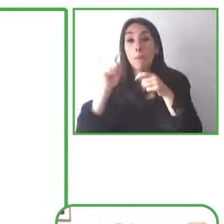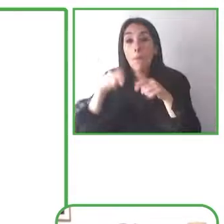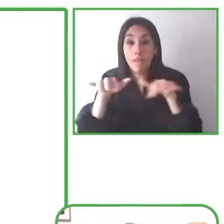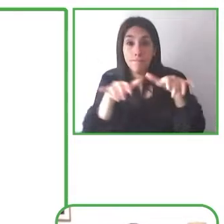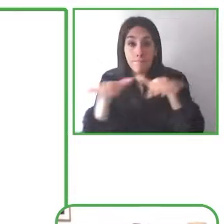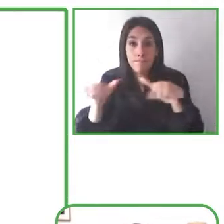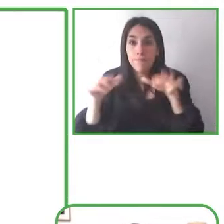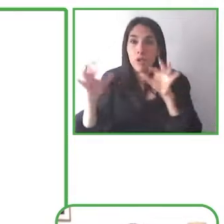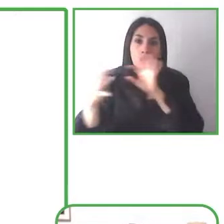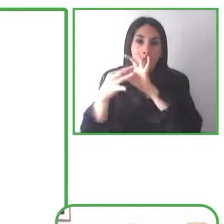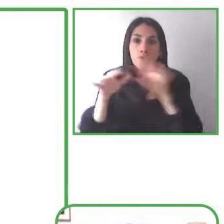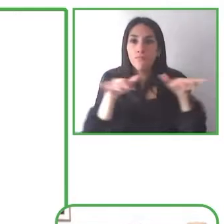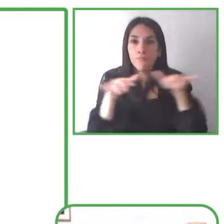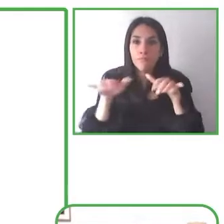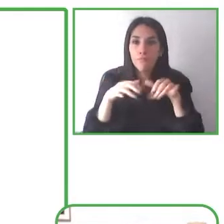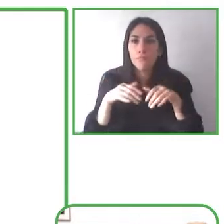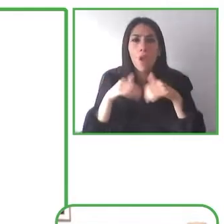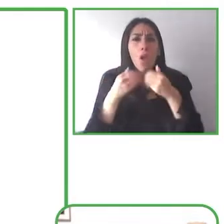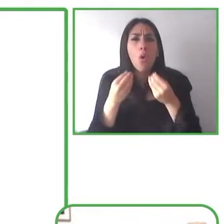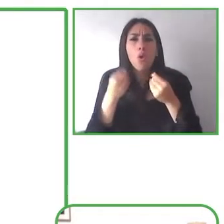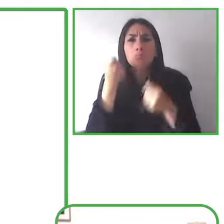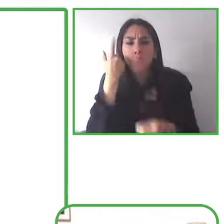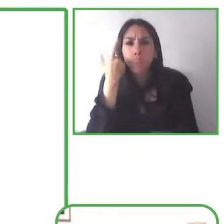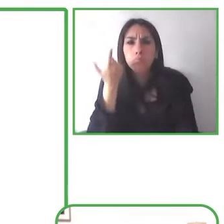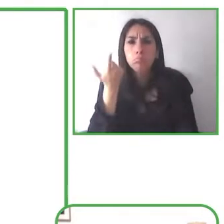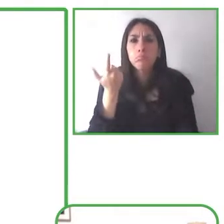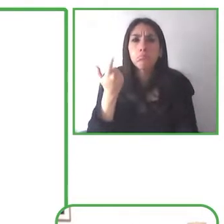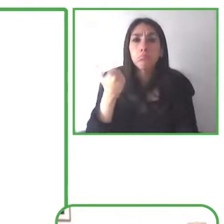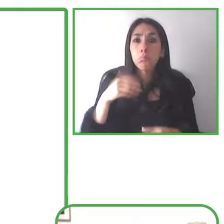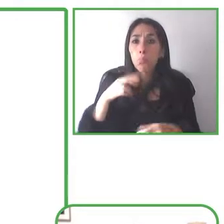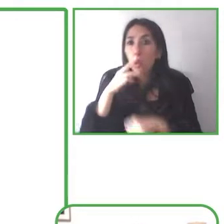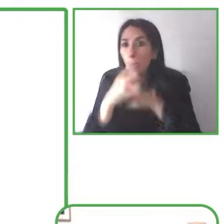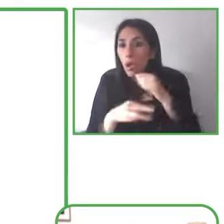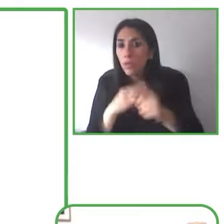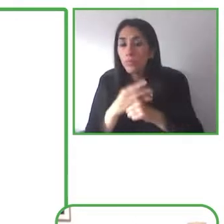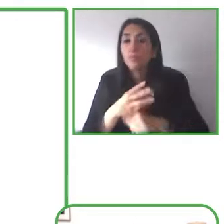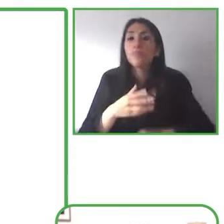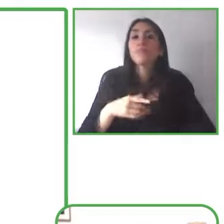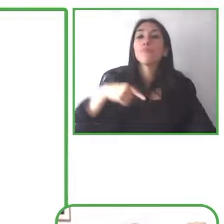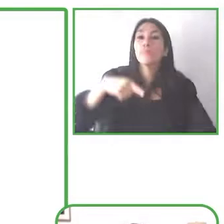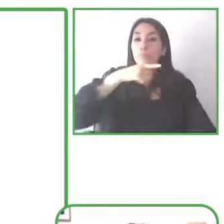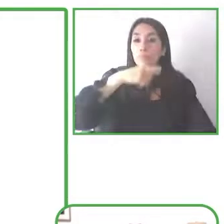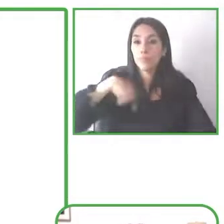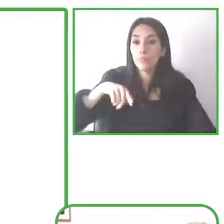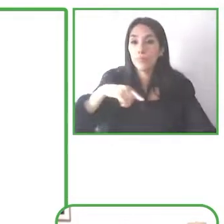So it does things like detect objects and it can read text using OCR